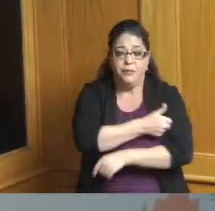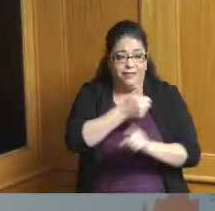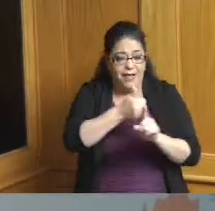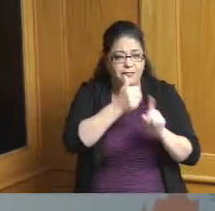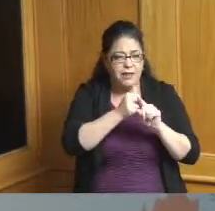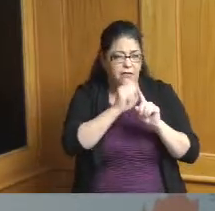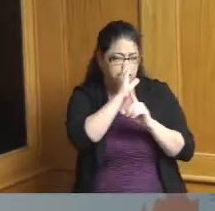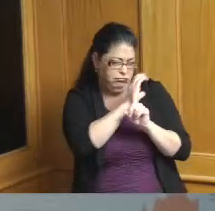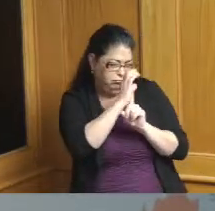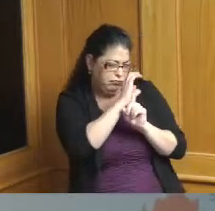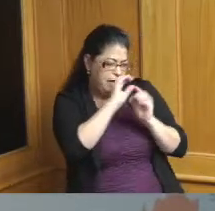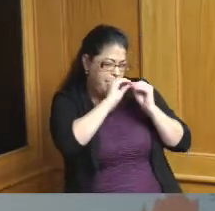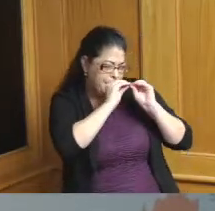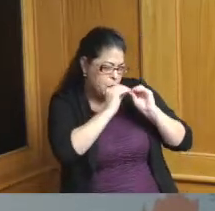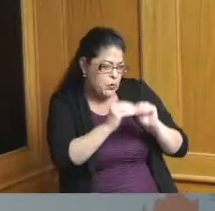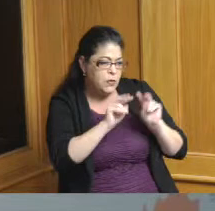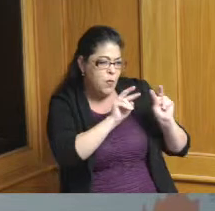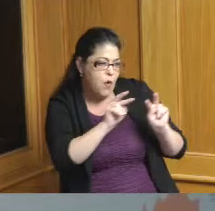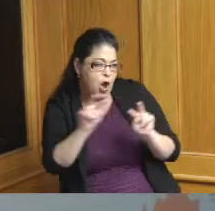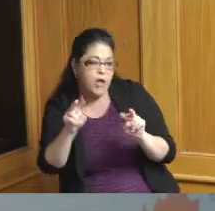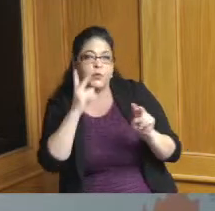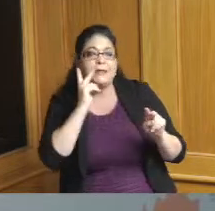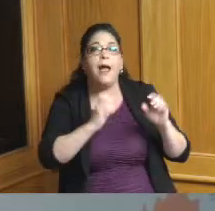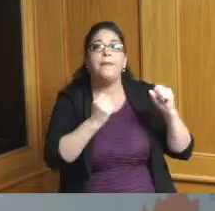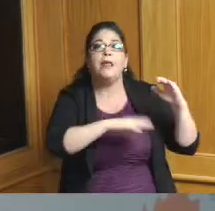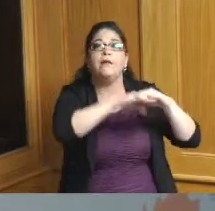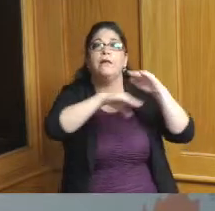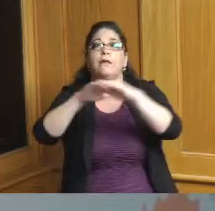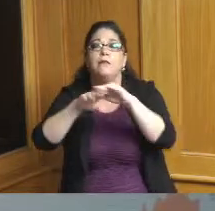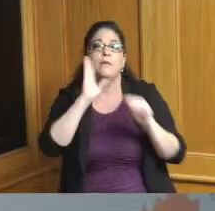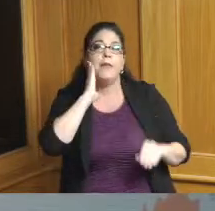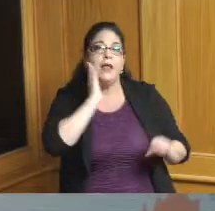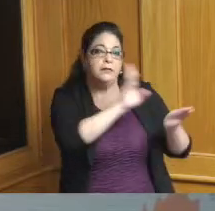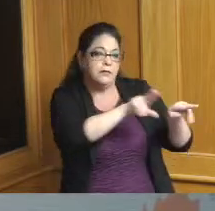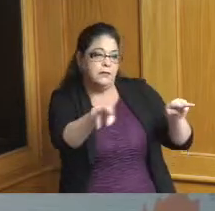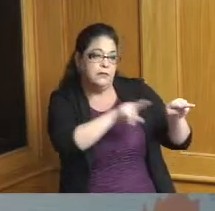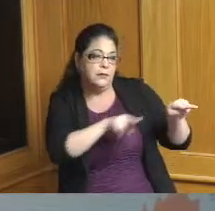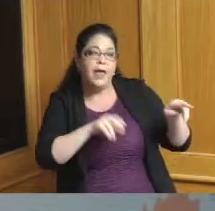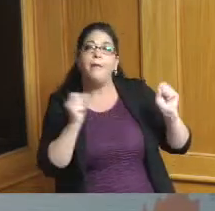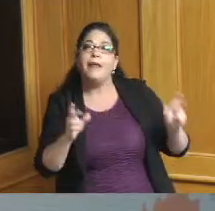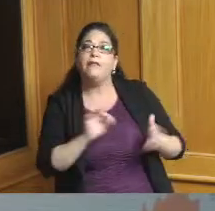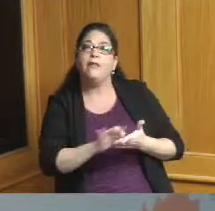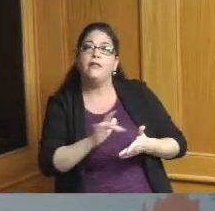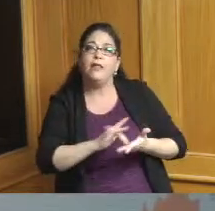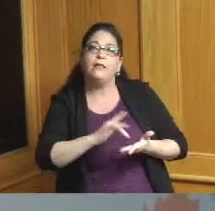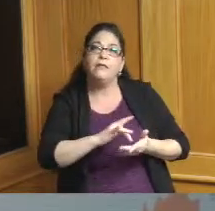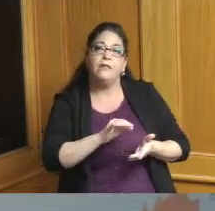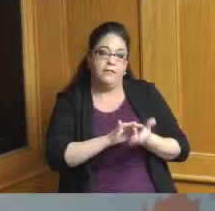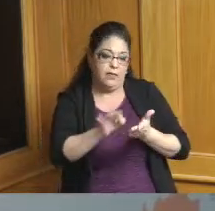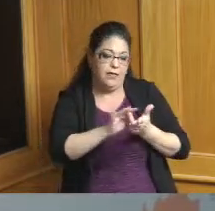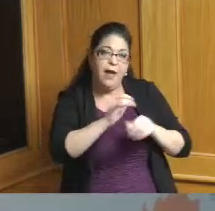we watch this very closely today in Hamilton County we have 535 people within the hospitals